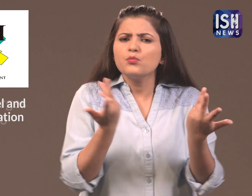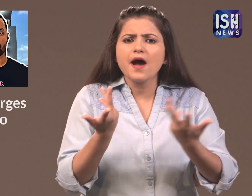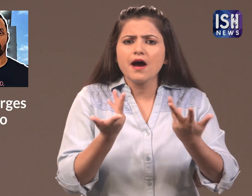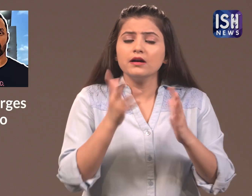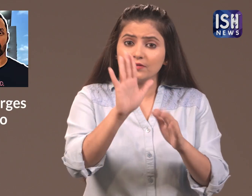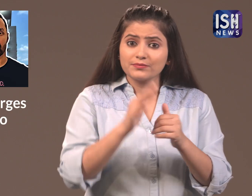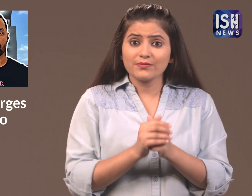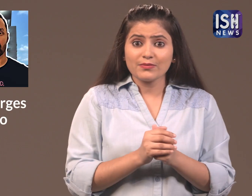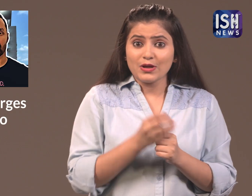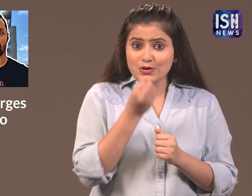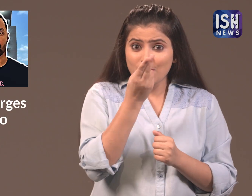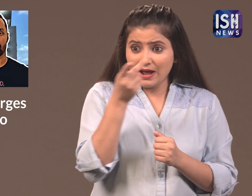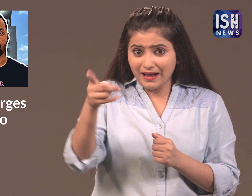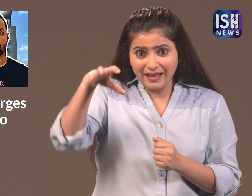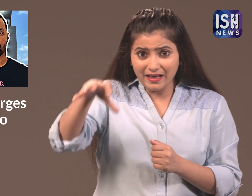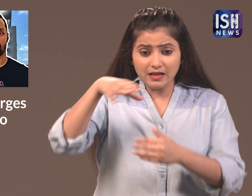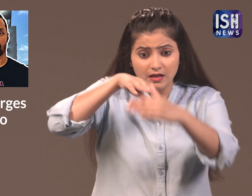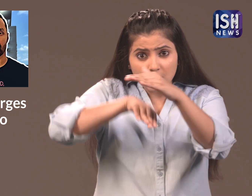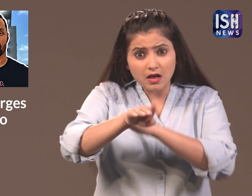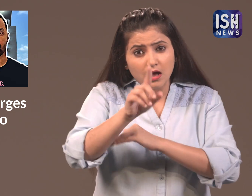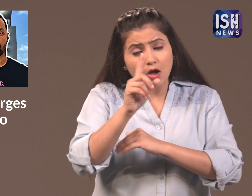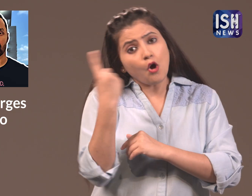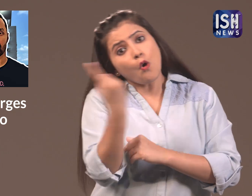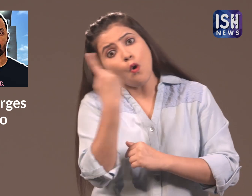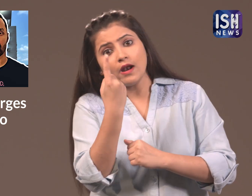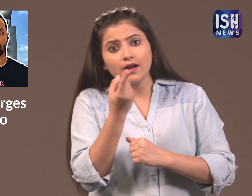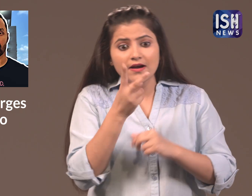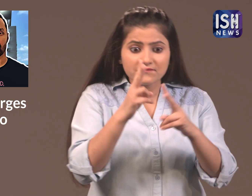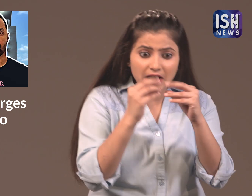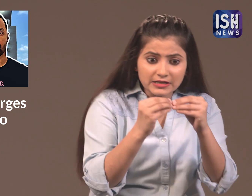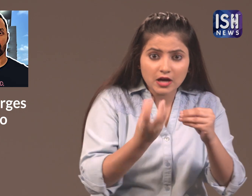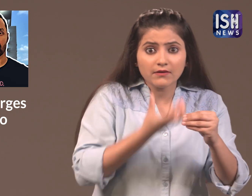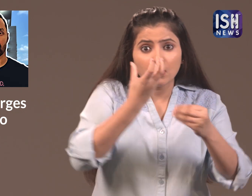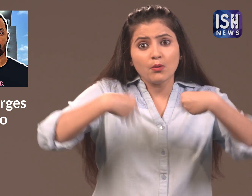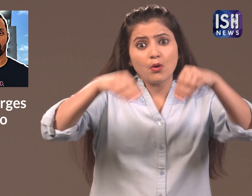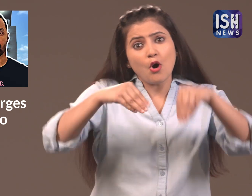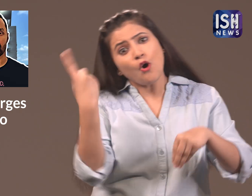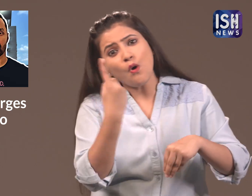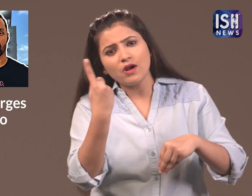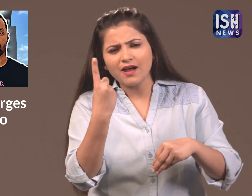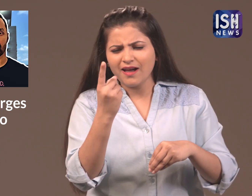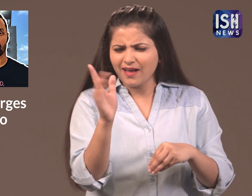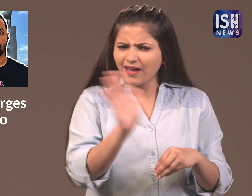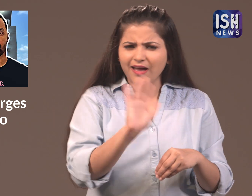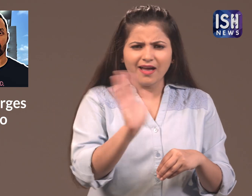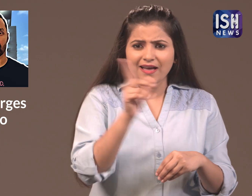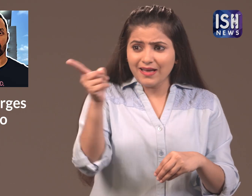Why? Well hotels do not sell only fruits and vegetables.